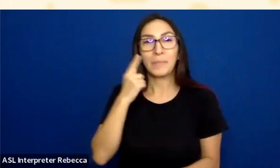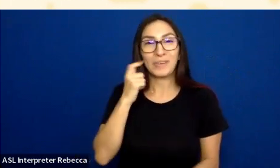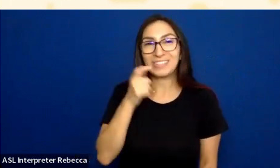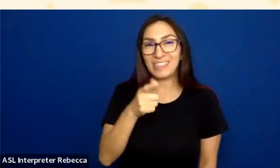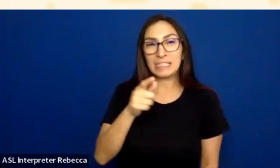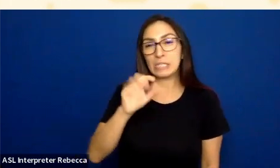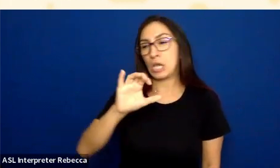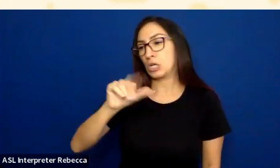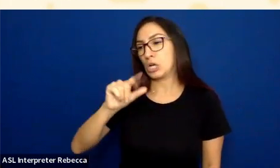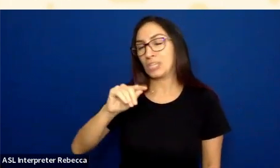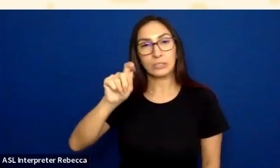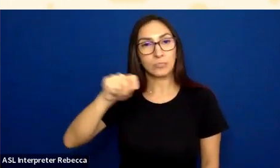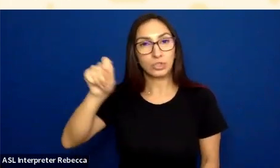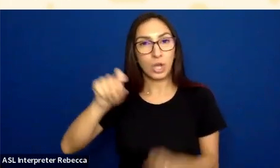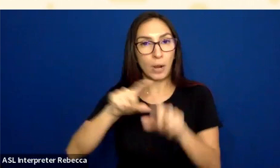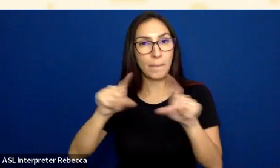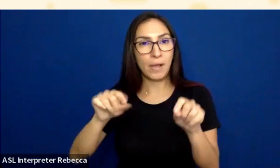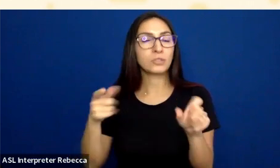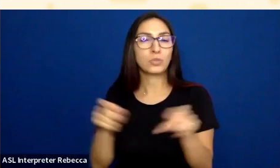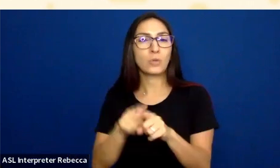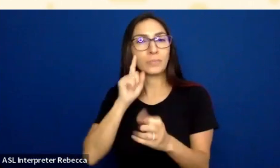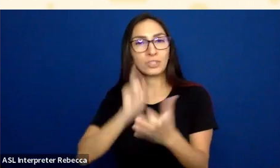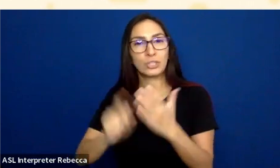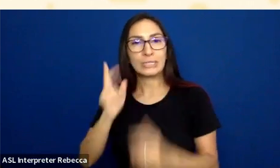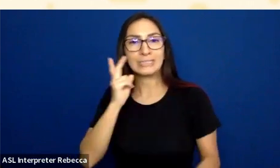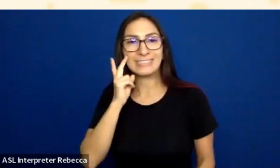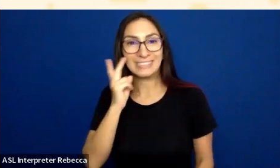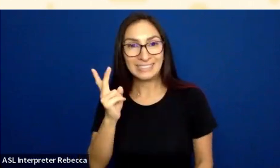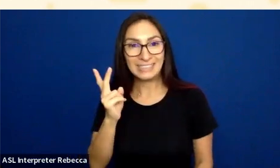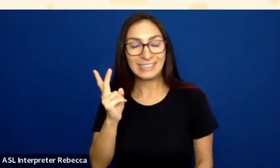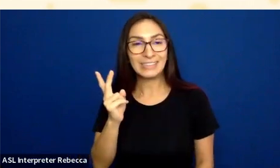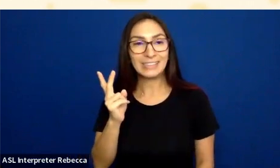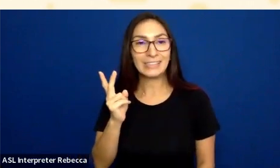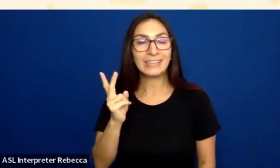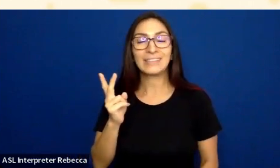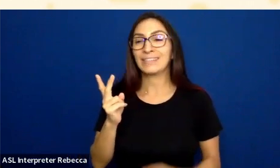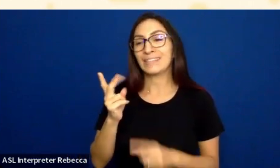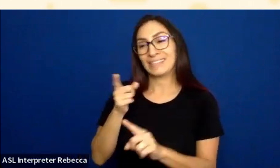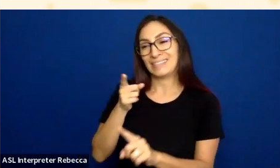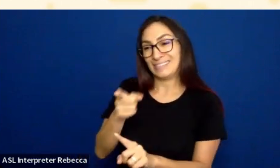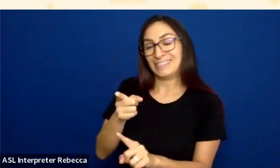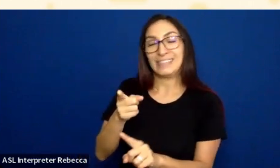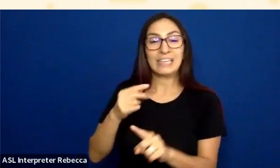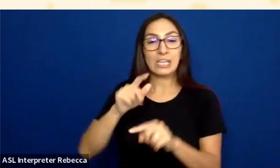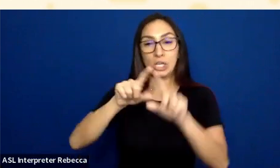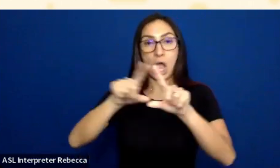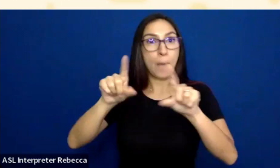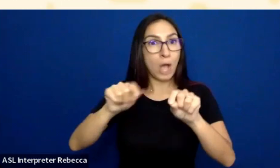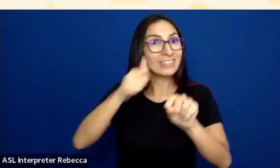to check to see that the check box has at least 3-to-1 contrast. Now, what parts of the check box?